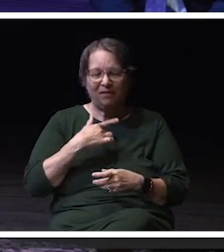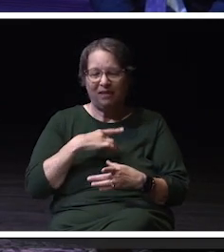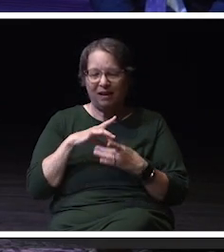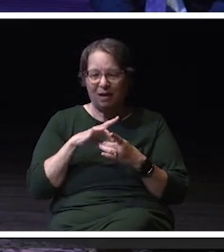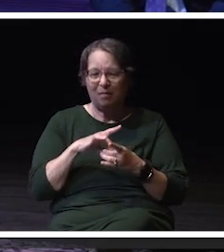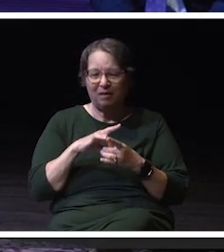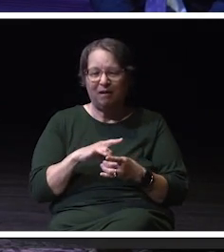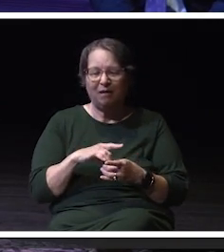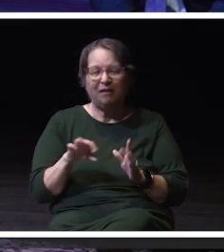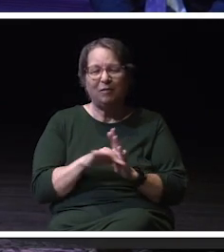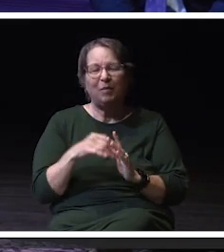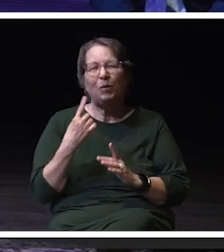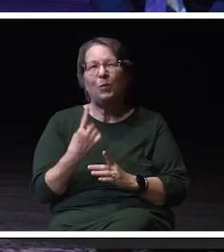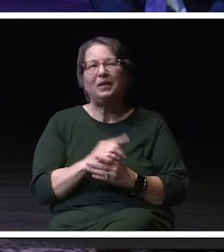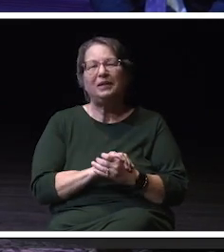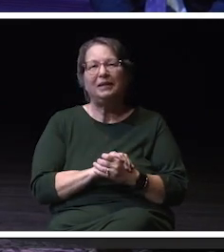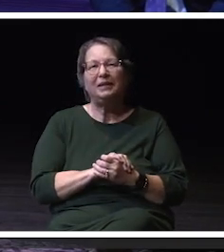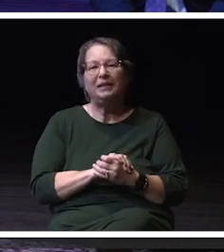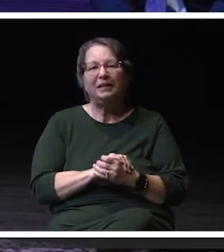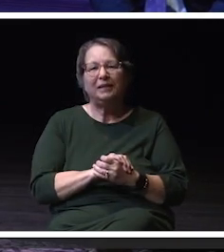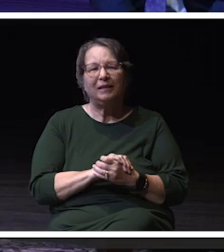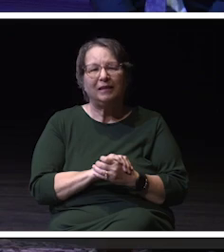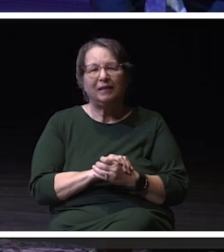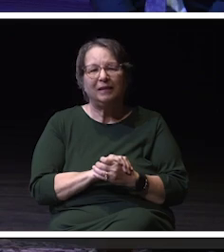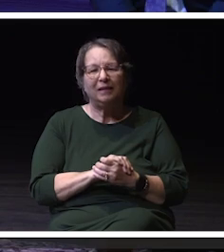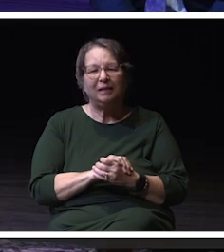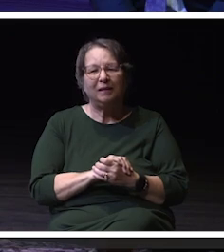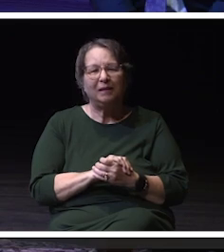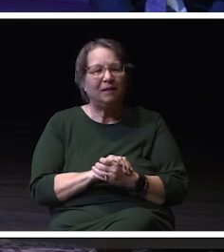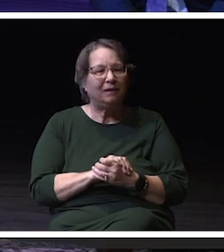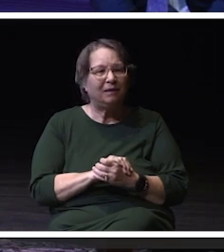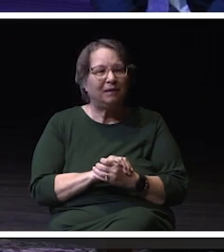I would have to say Luzma Ede-Hernandez my Spanish professor.